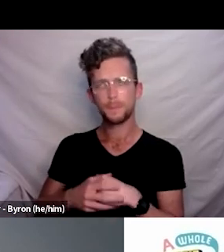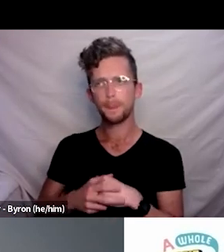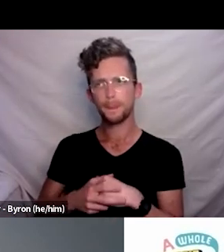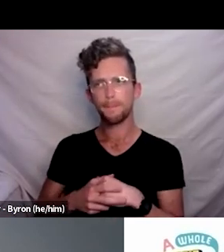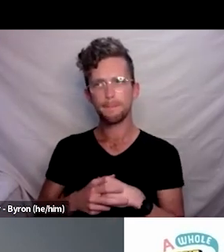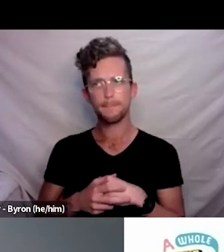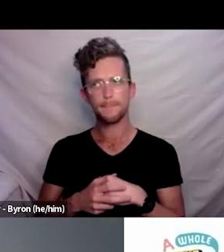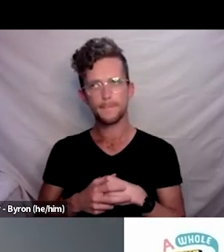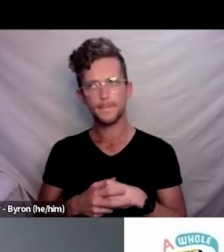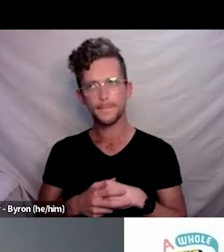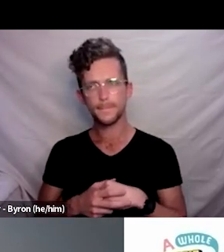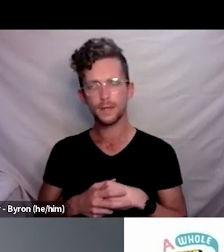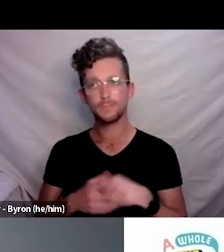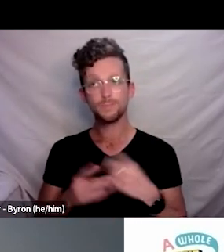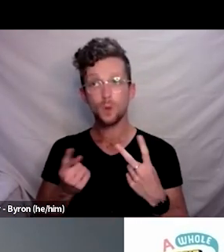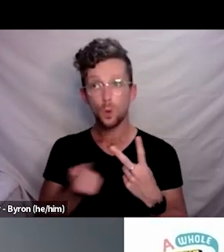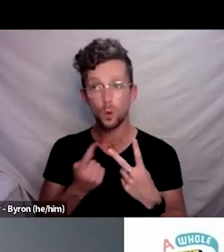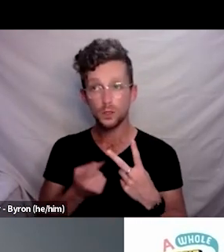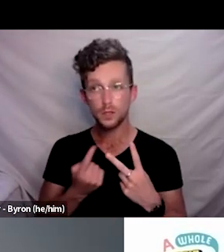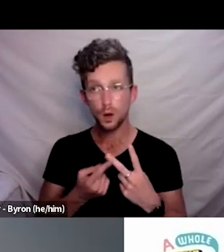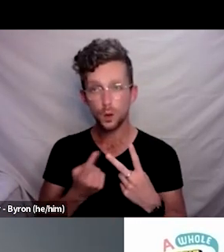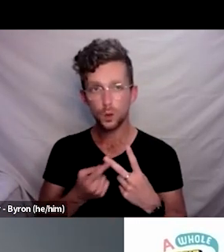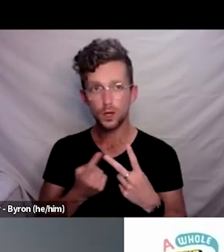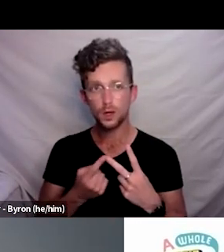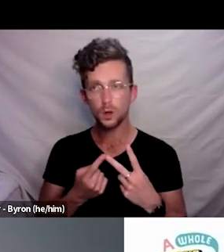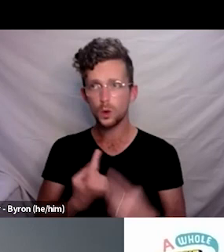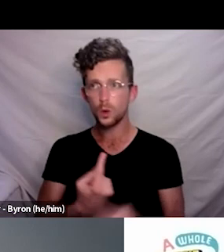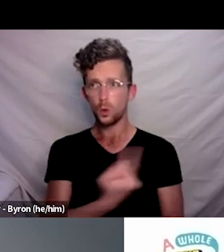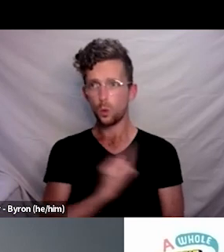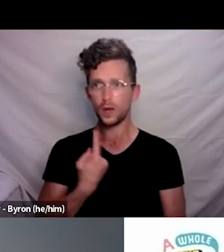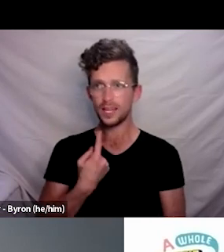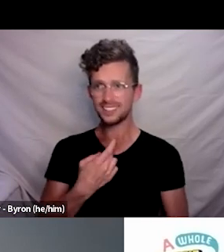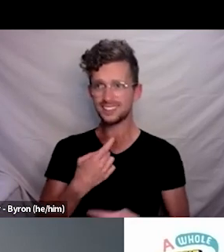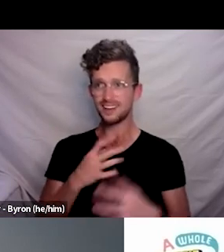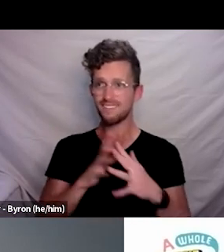And then I think also we’ll just do some thinking here as well around-